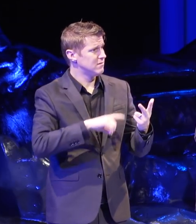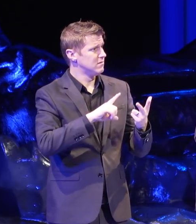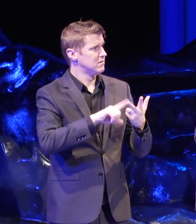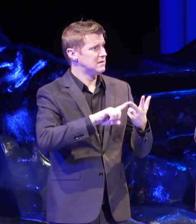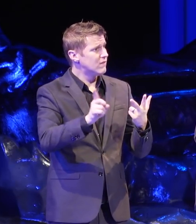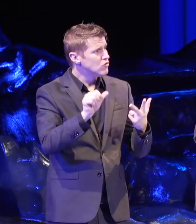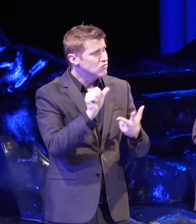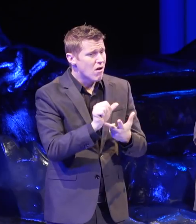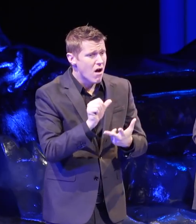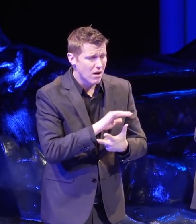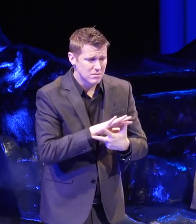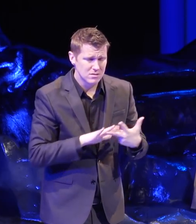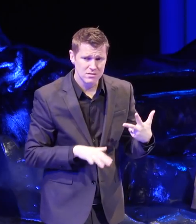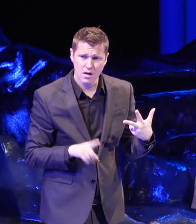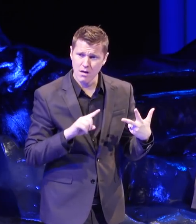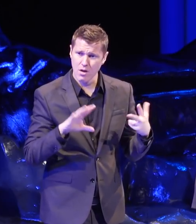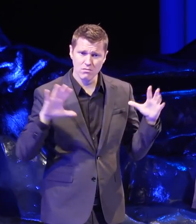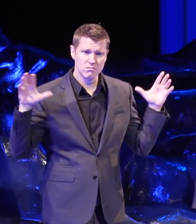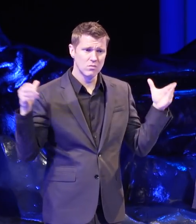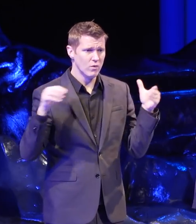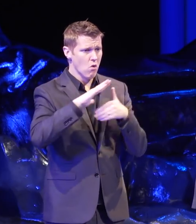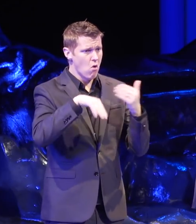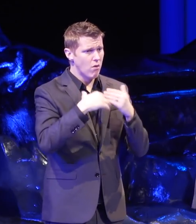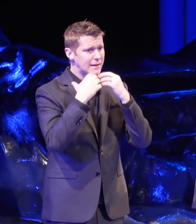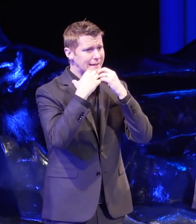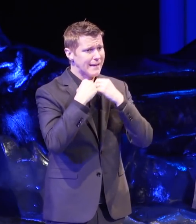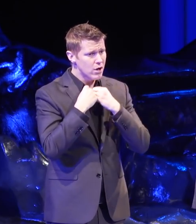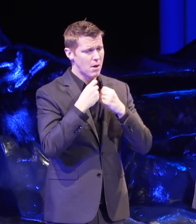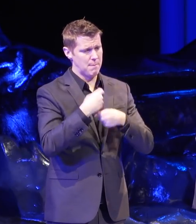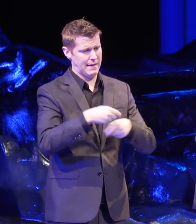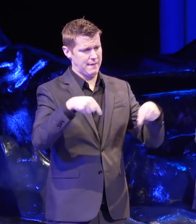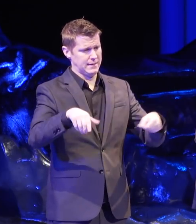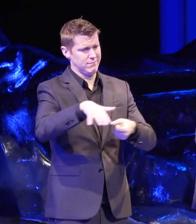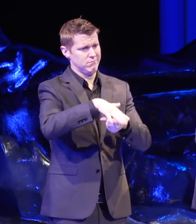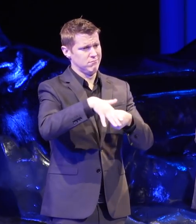but all of us care about making this region better for everyone.